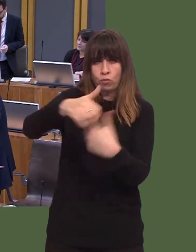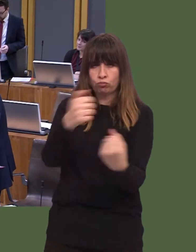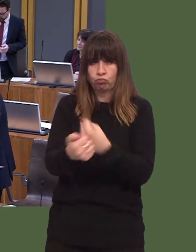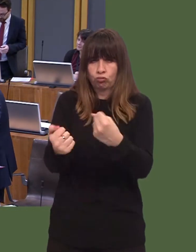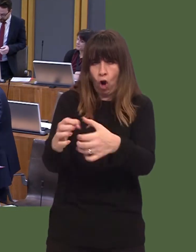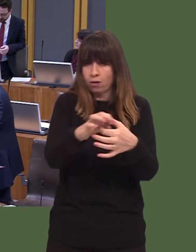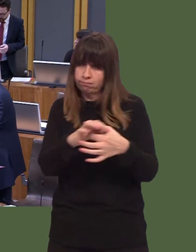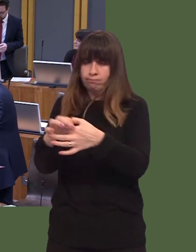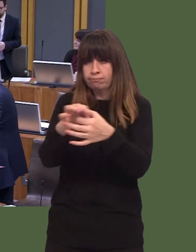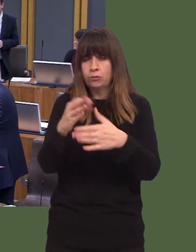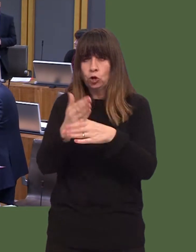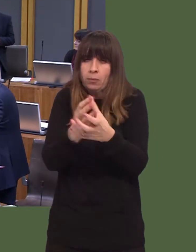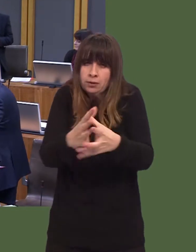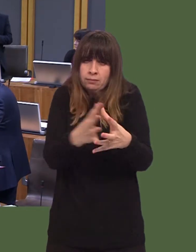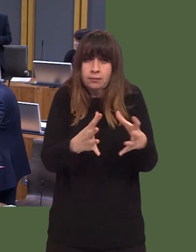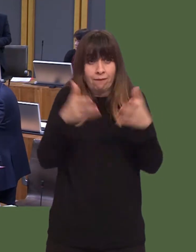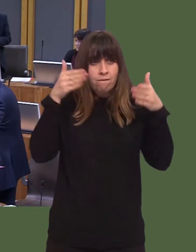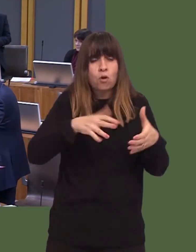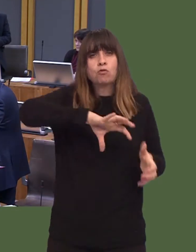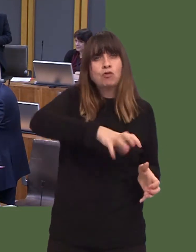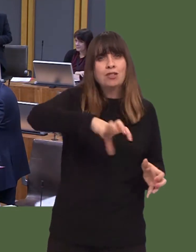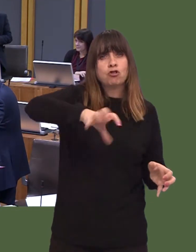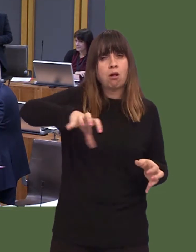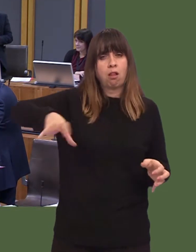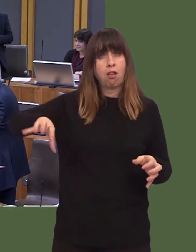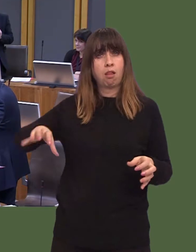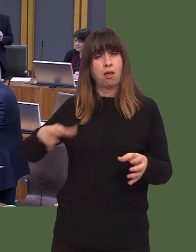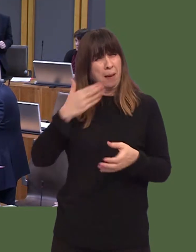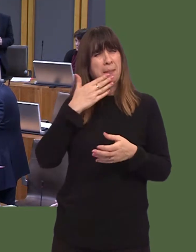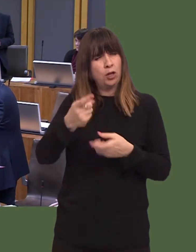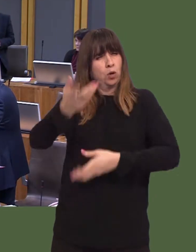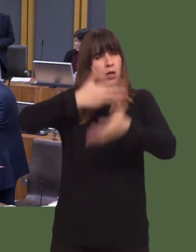With this in mind, will the First Minister provide more specifics about the Welsh Governmentís